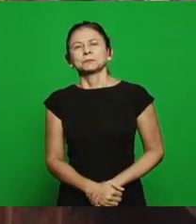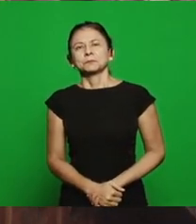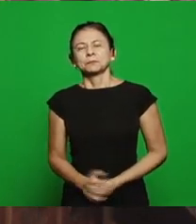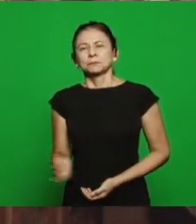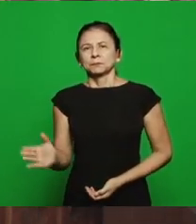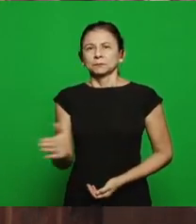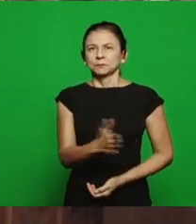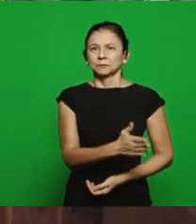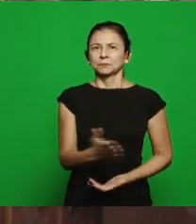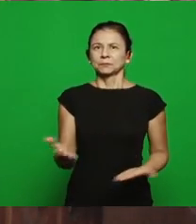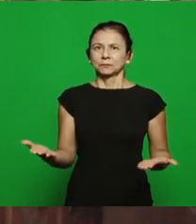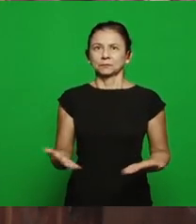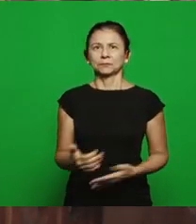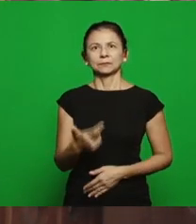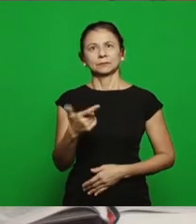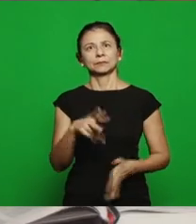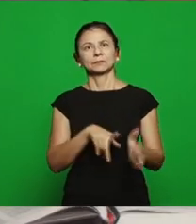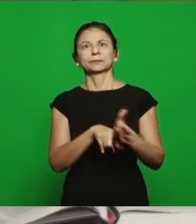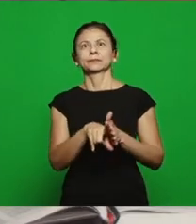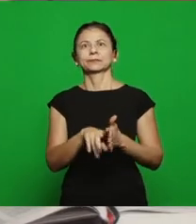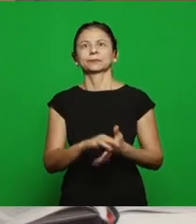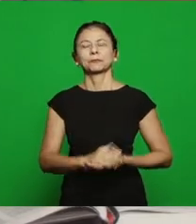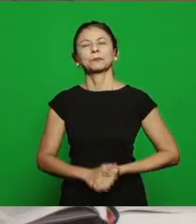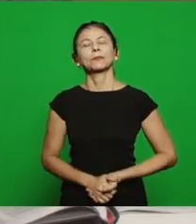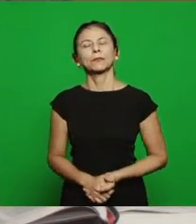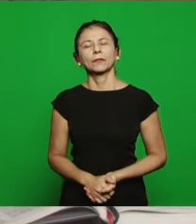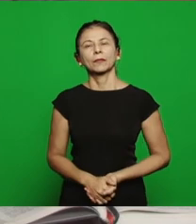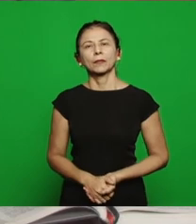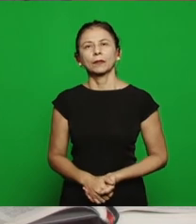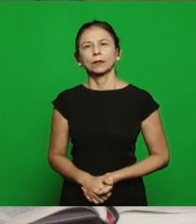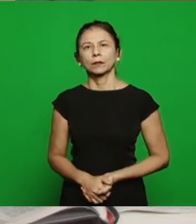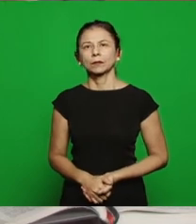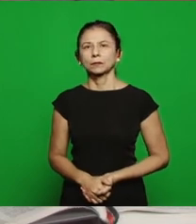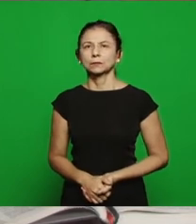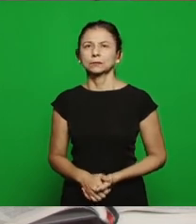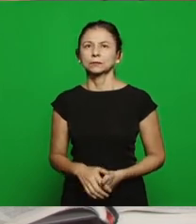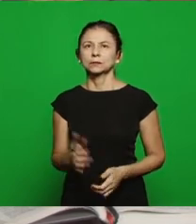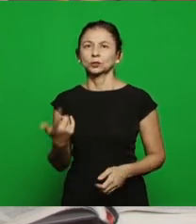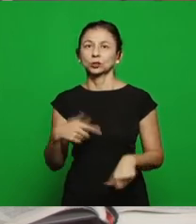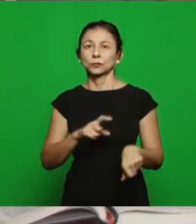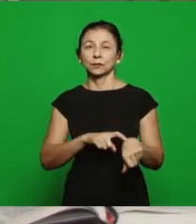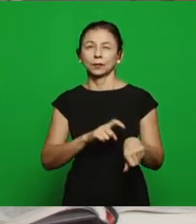Brethren, we'll go now to the second question we'll pass it, giving more time for the brethren to continue